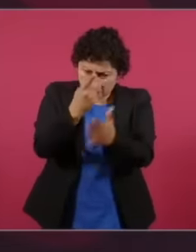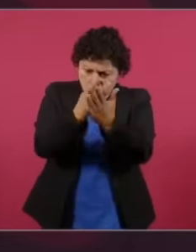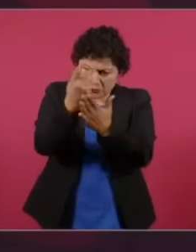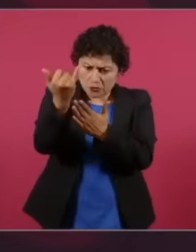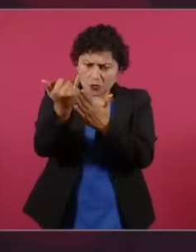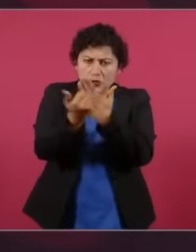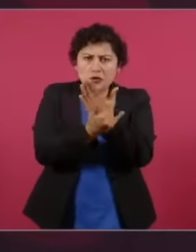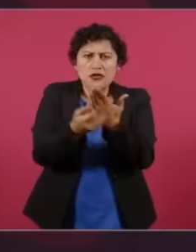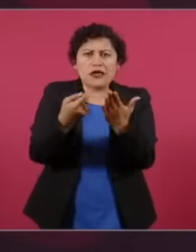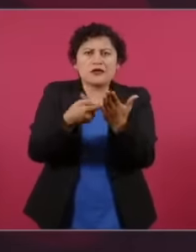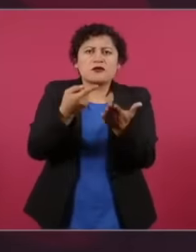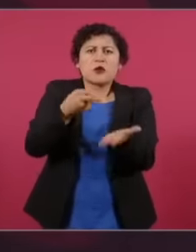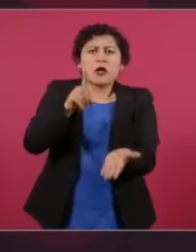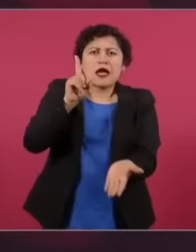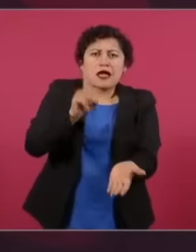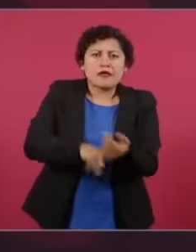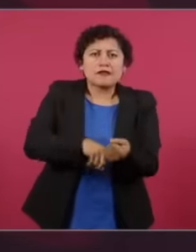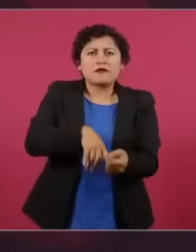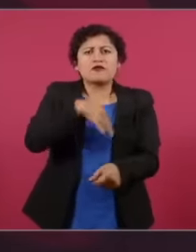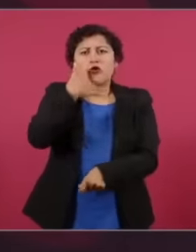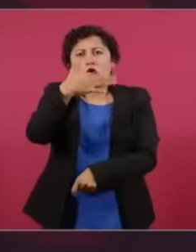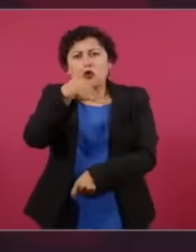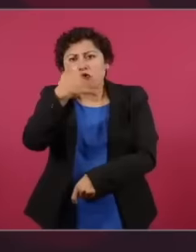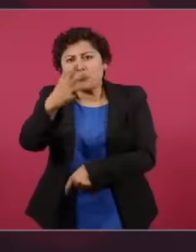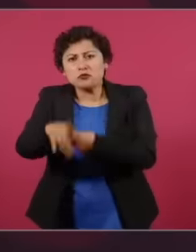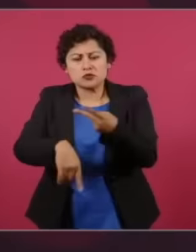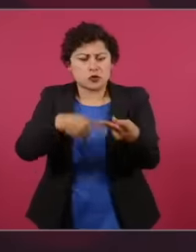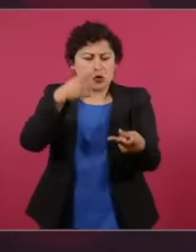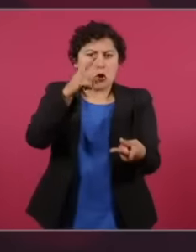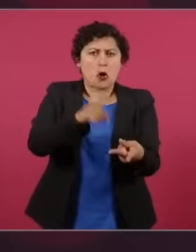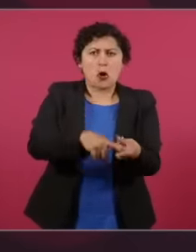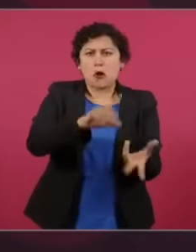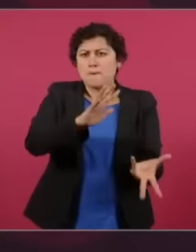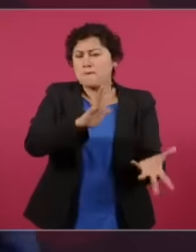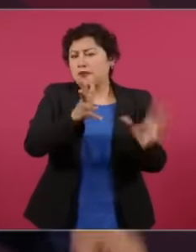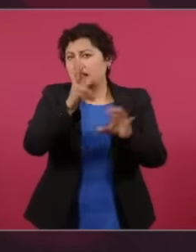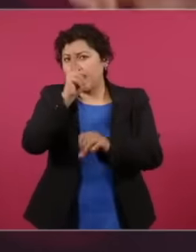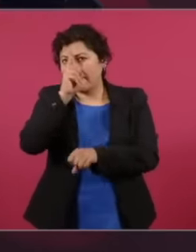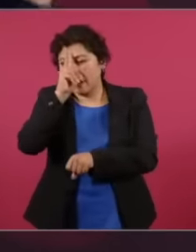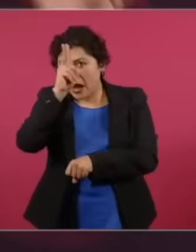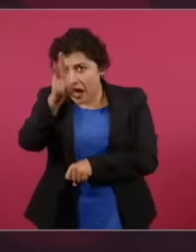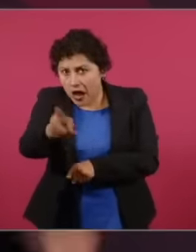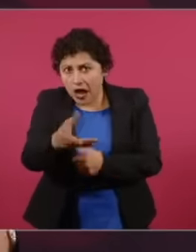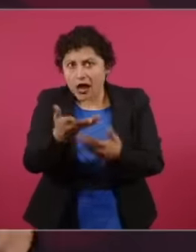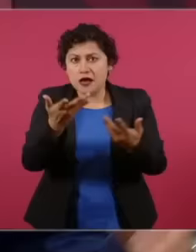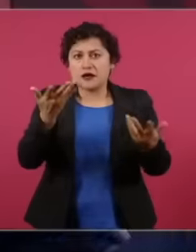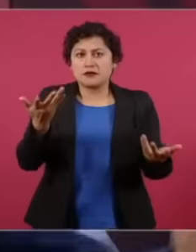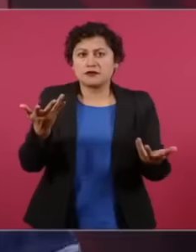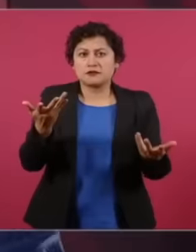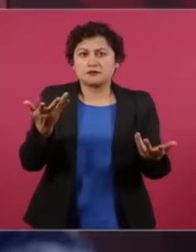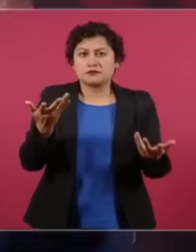violence and I don't know what else